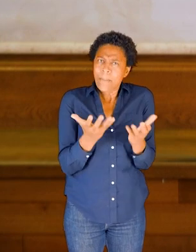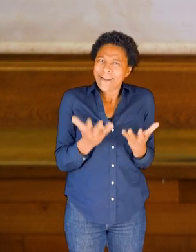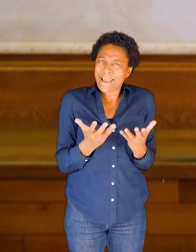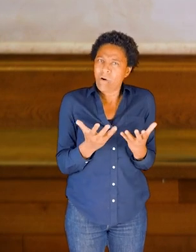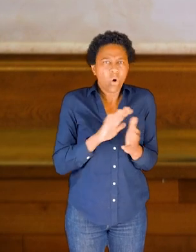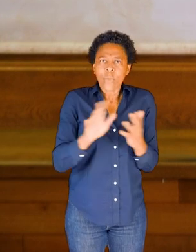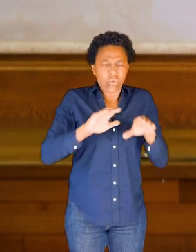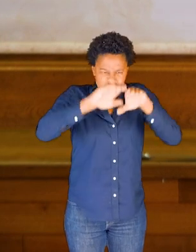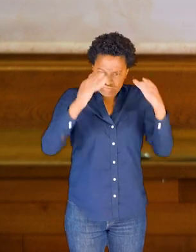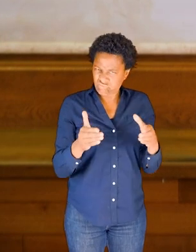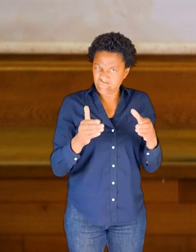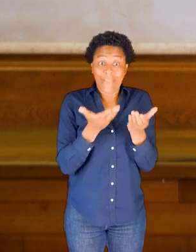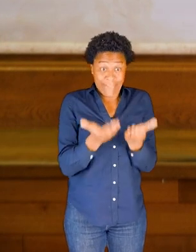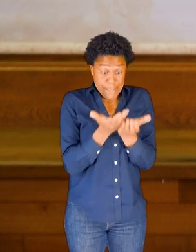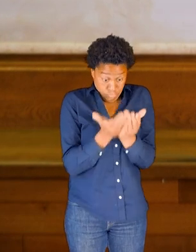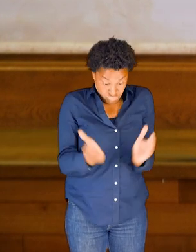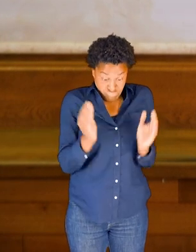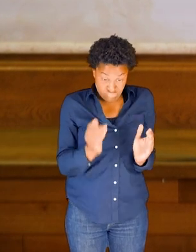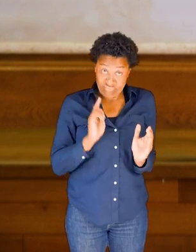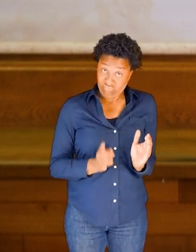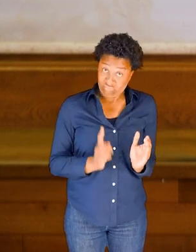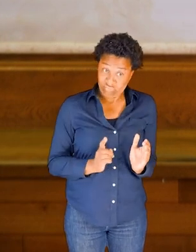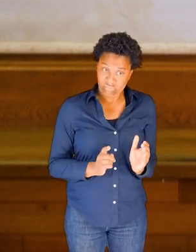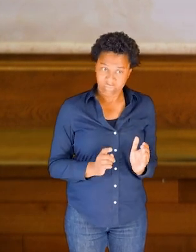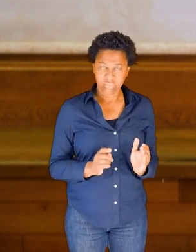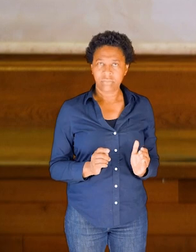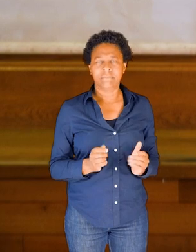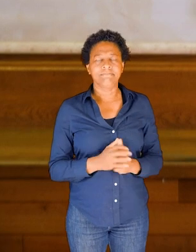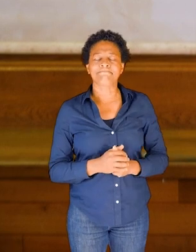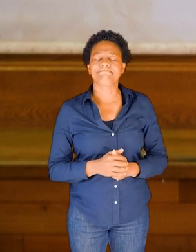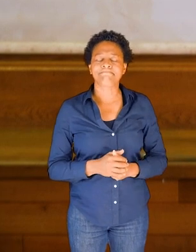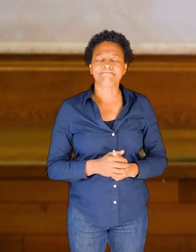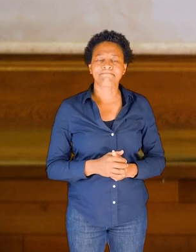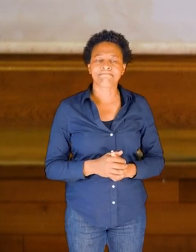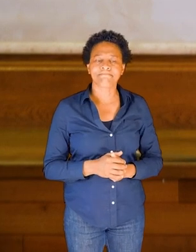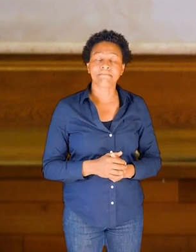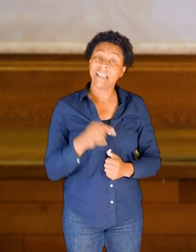the right way up. What's right, what's wrong? But as if I could put some cereal inside.